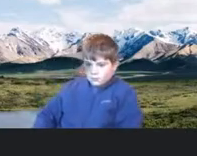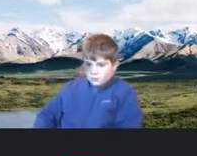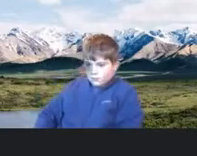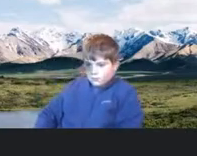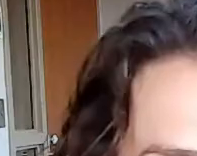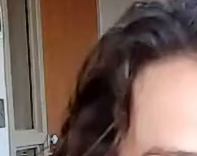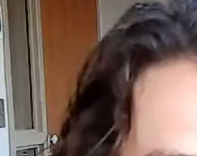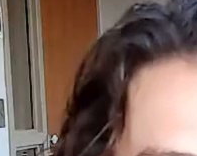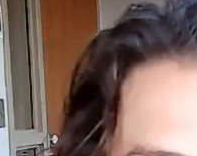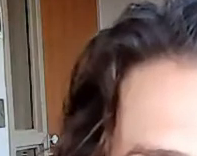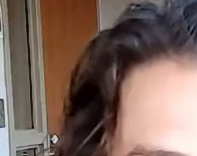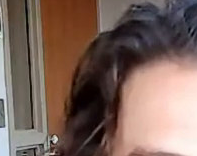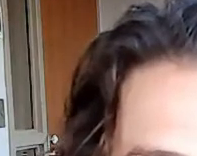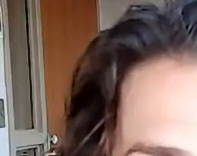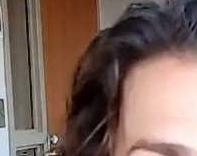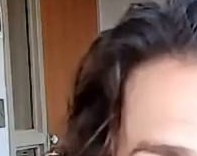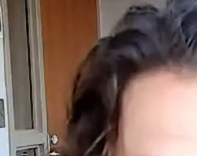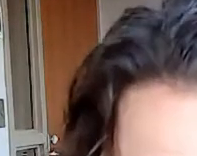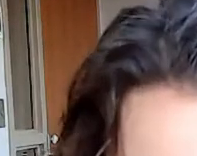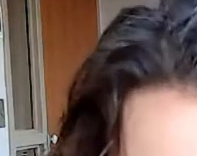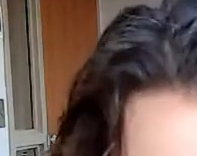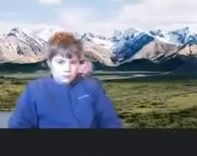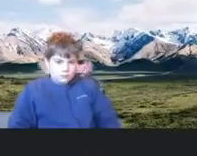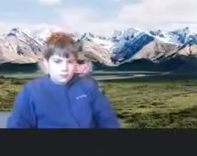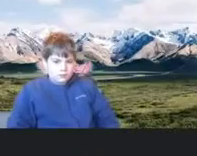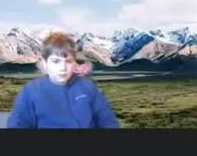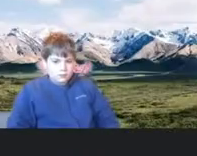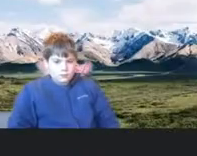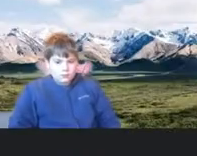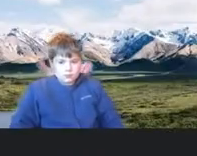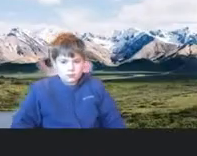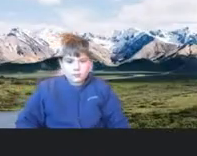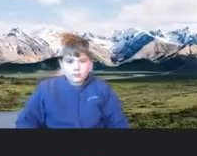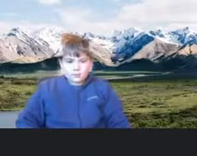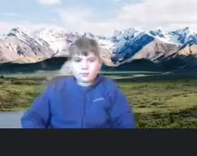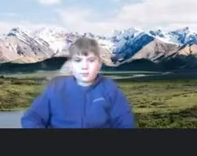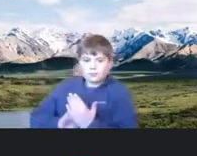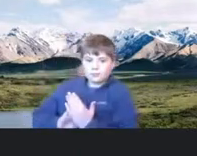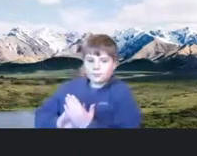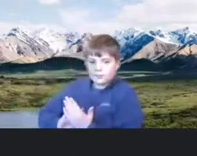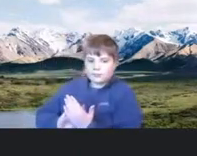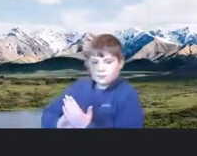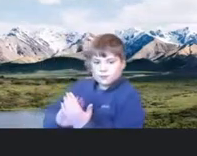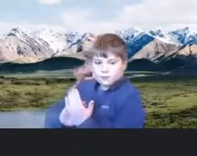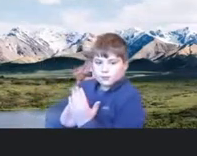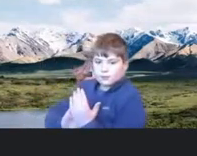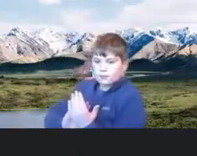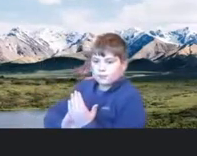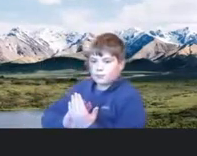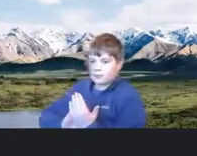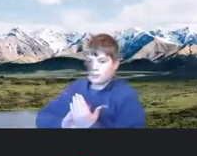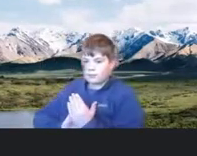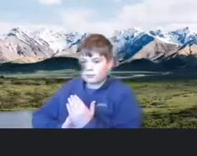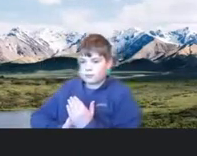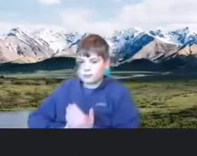the Prudential Spirit of Community Award program? She is going to represent Minne, Tonka in the state level competition